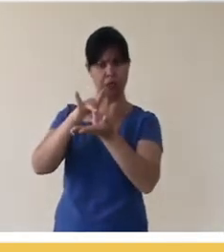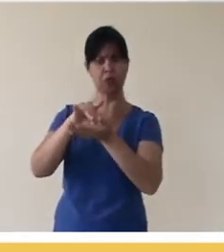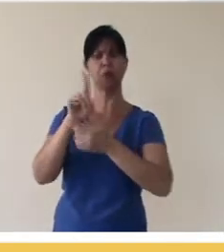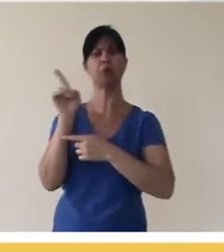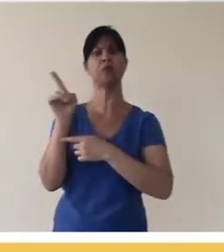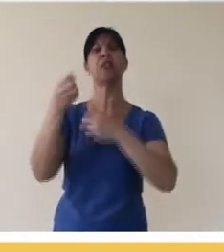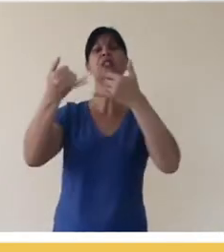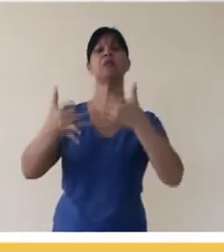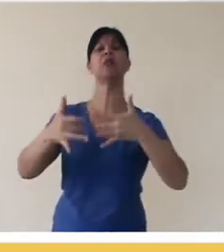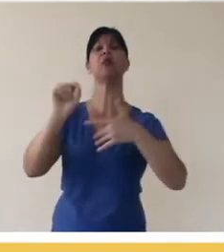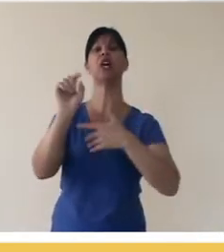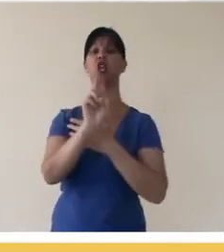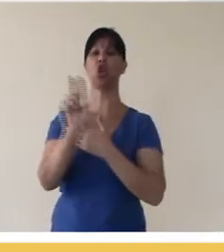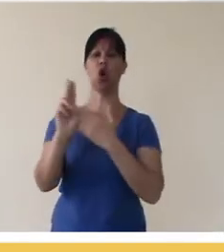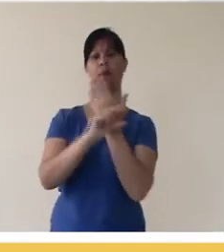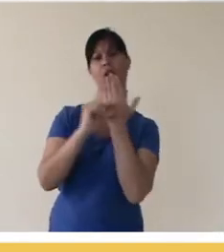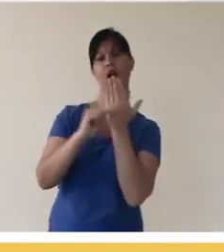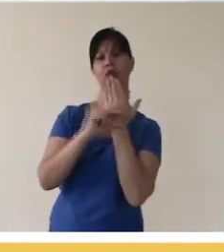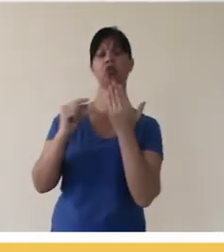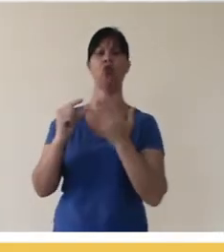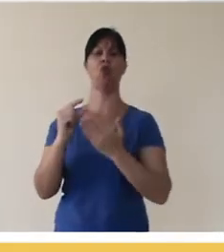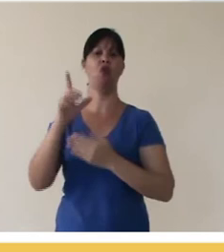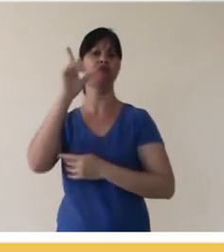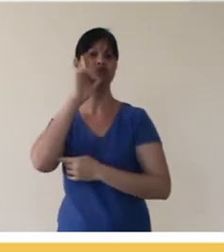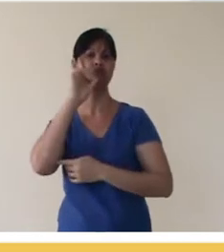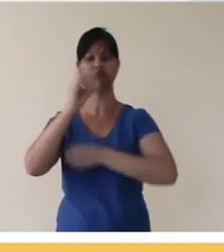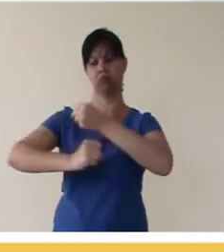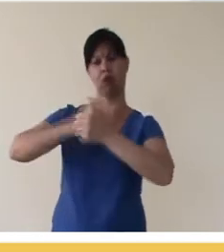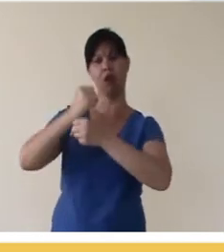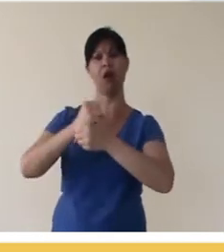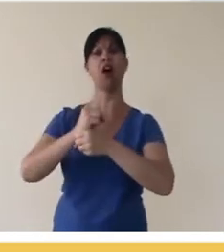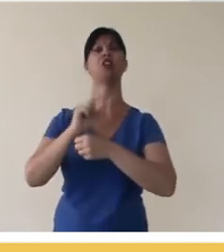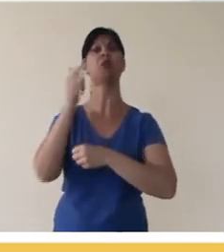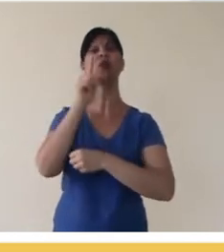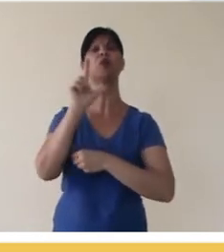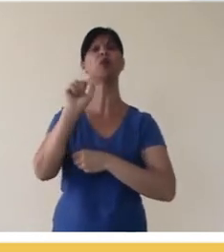find, and lists the name of the authors, the date and everything else you need to